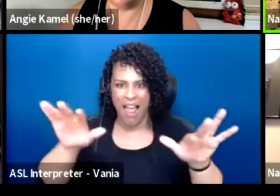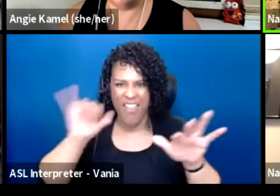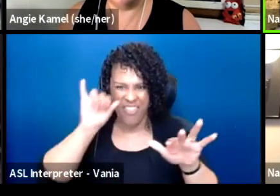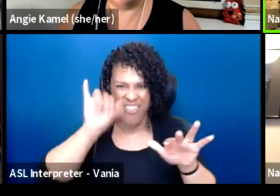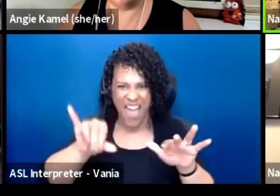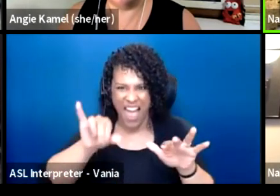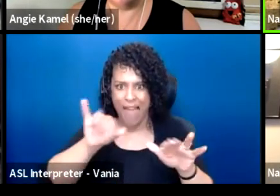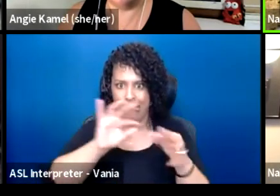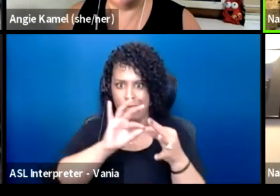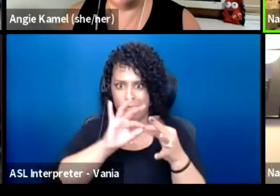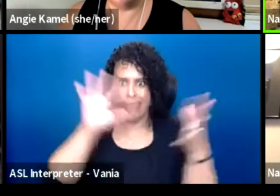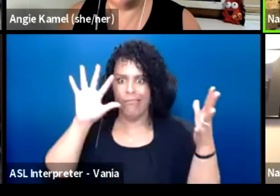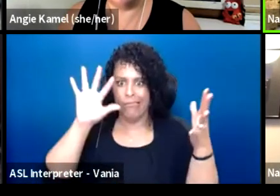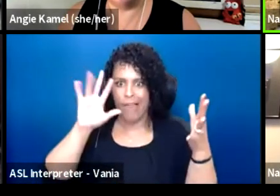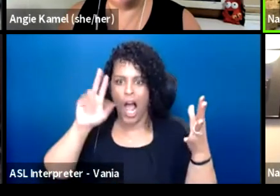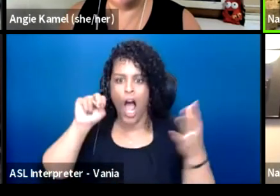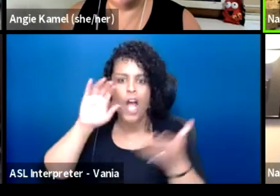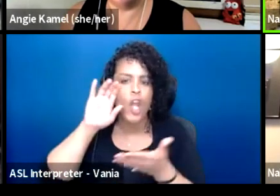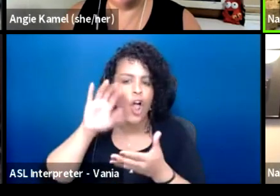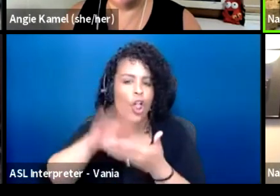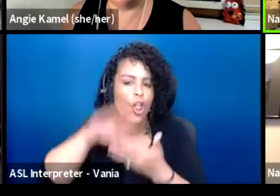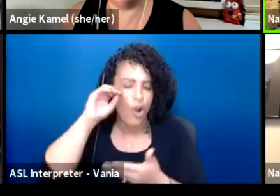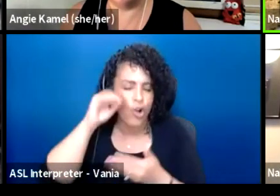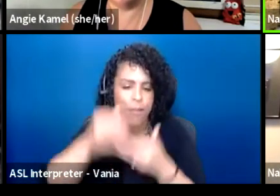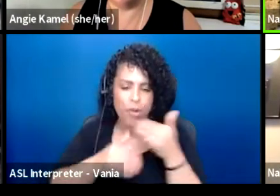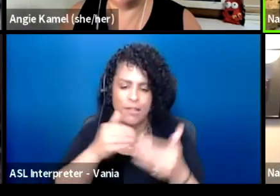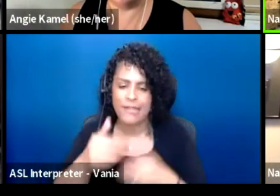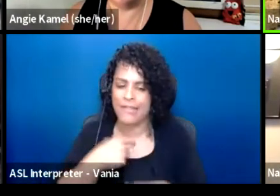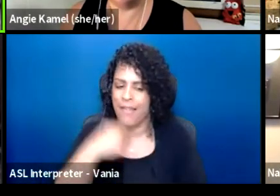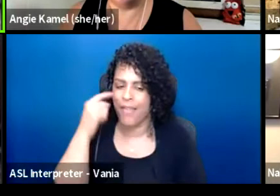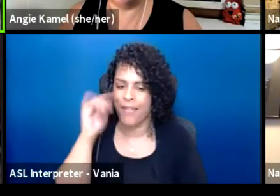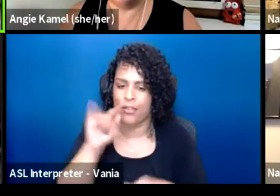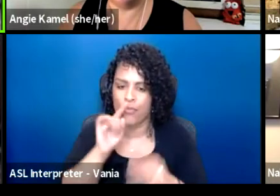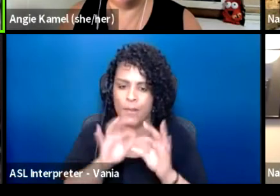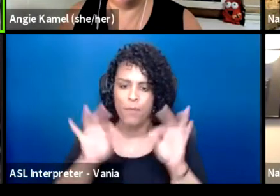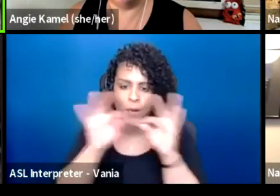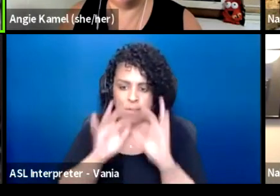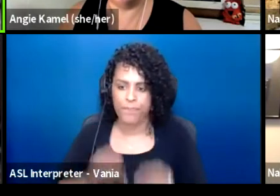for all of us is important, I think.